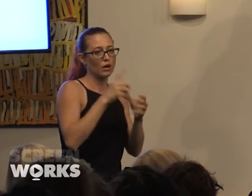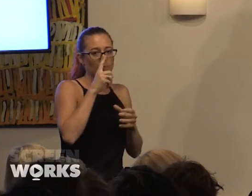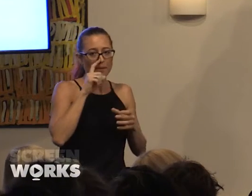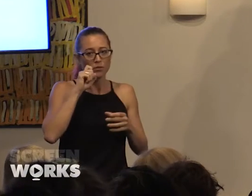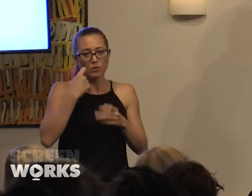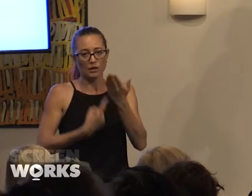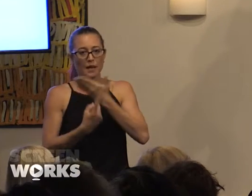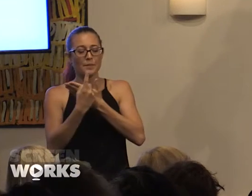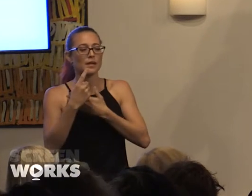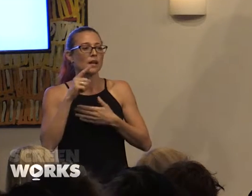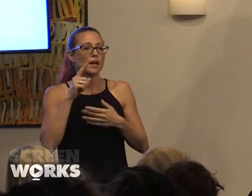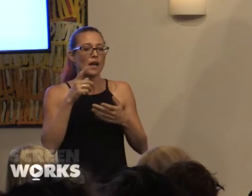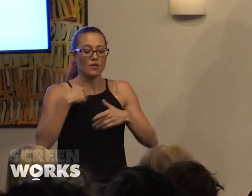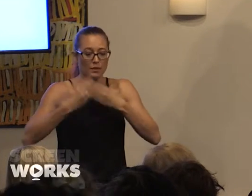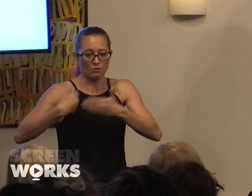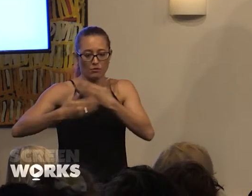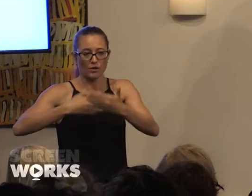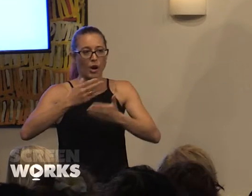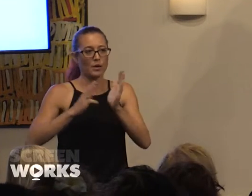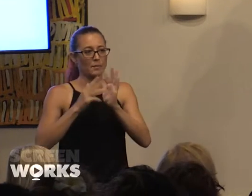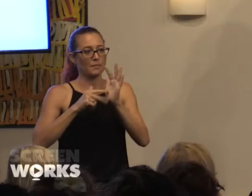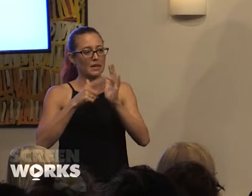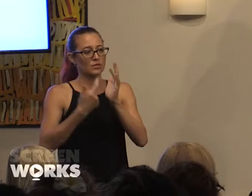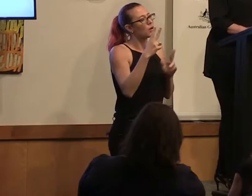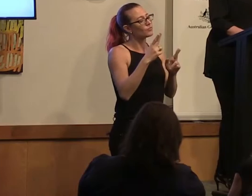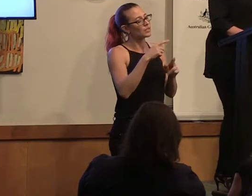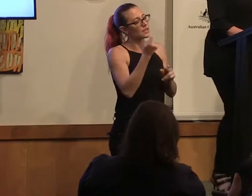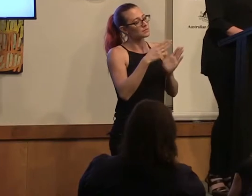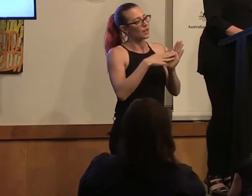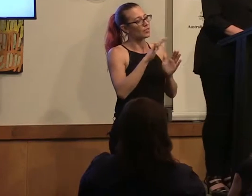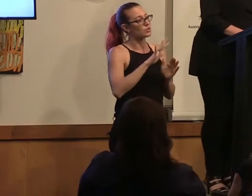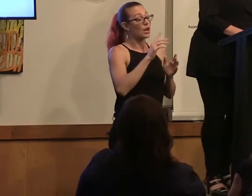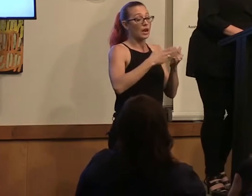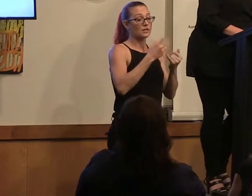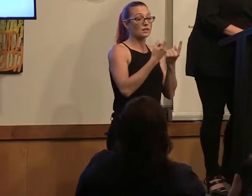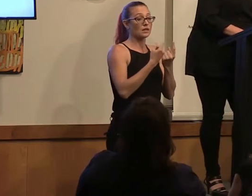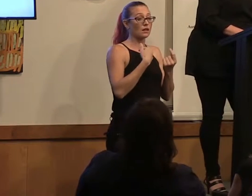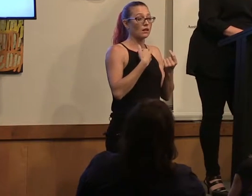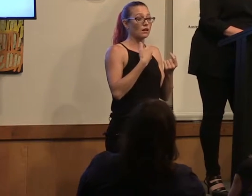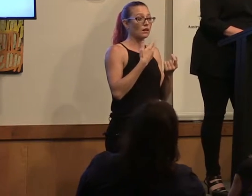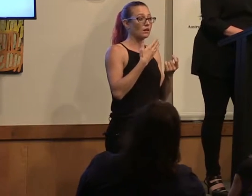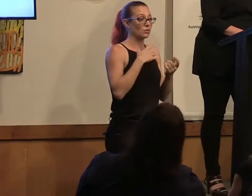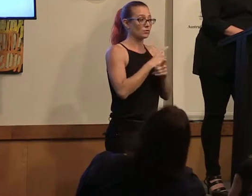and then there will be ongoing mentor opportunities after that. The last thing which i'm going to talk about is